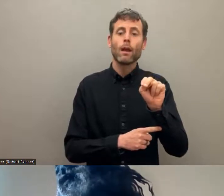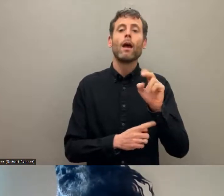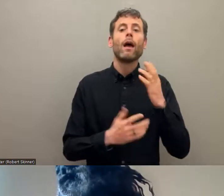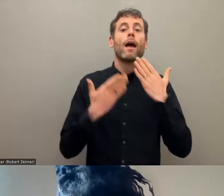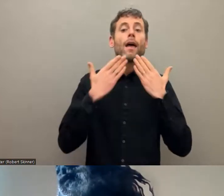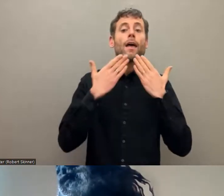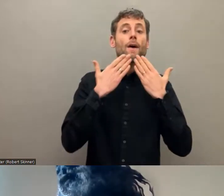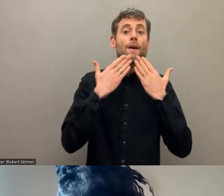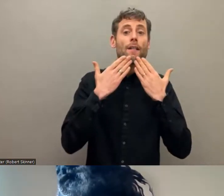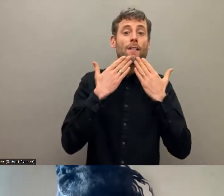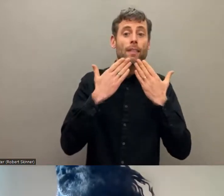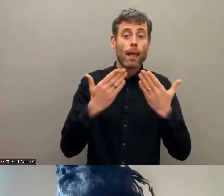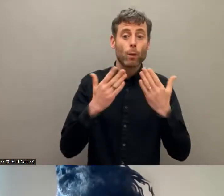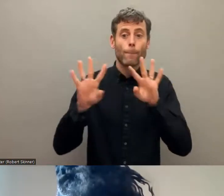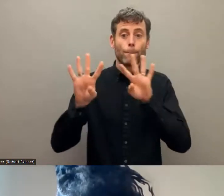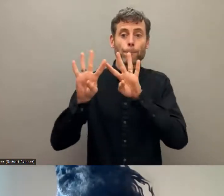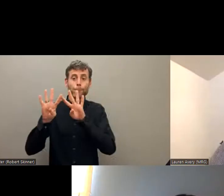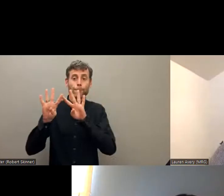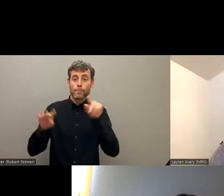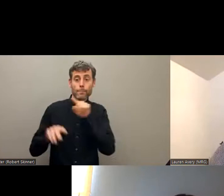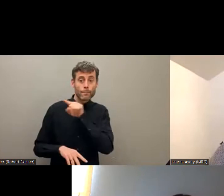stay for a minute and open your cameras so we can take a